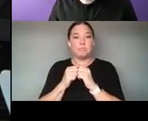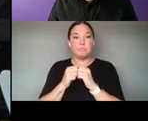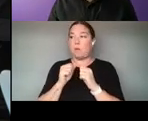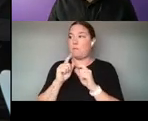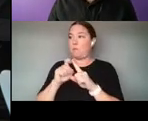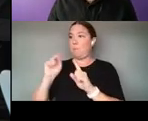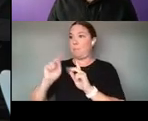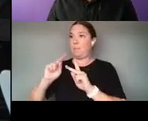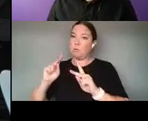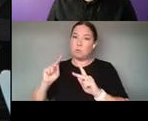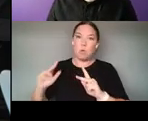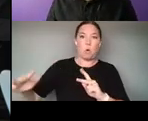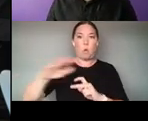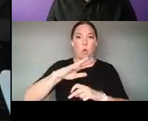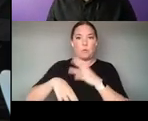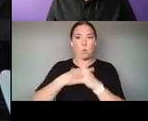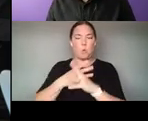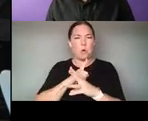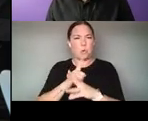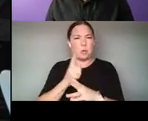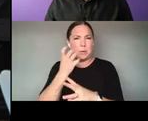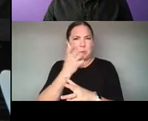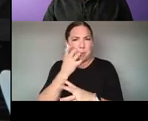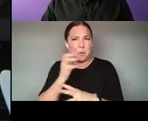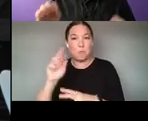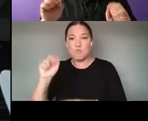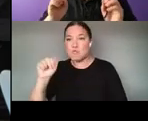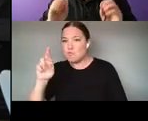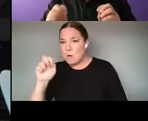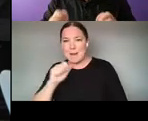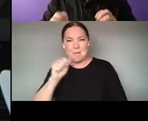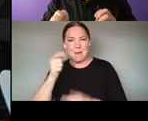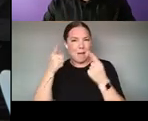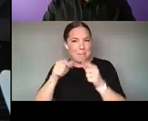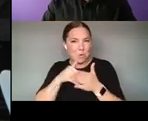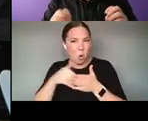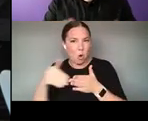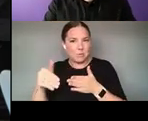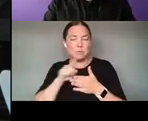AND RARE PRIVILEGE TO HAVE. AND IT, YOU KNOW, THE THING THAT I WANT TO SAY ABOUT THESE OPEN SOURCE